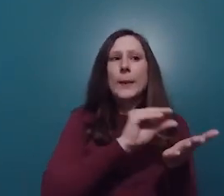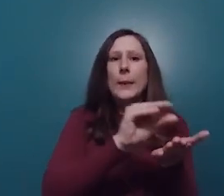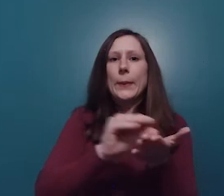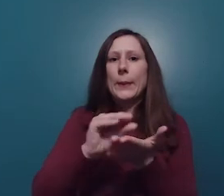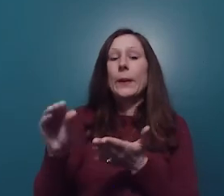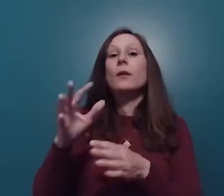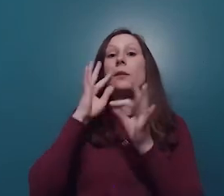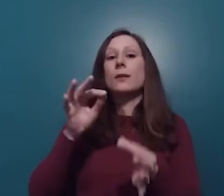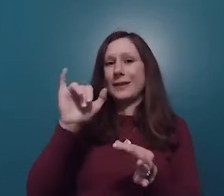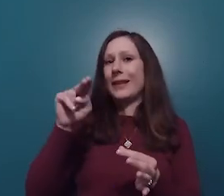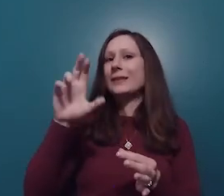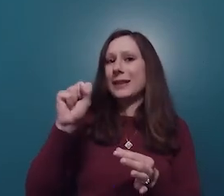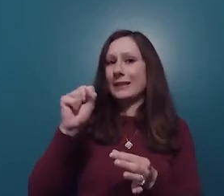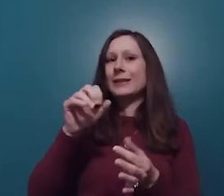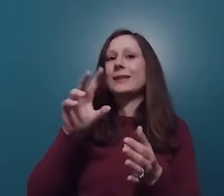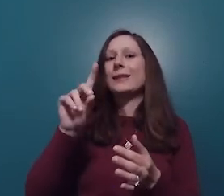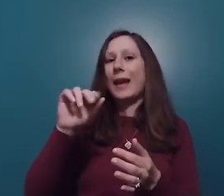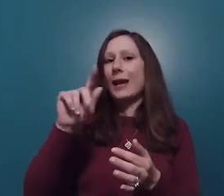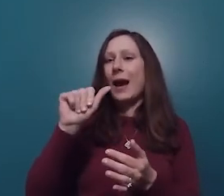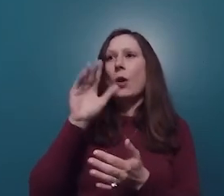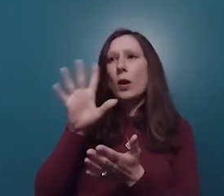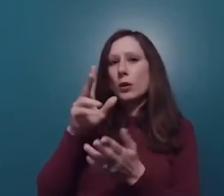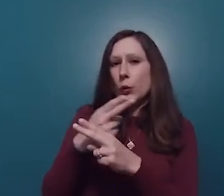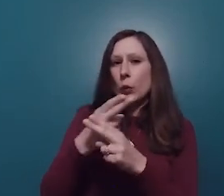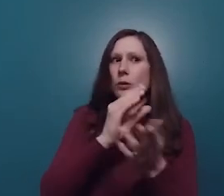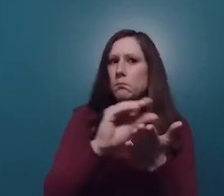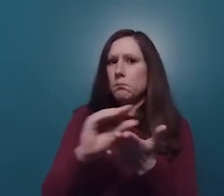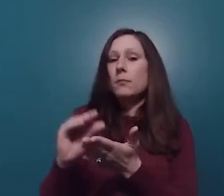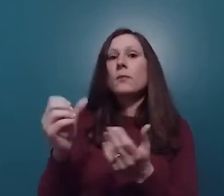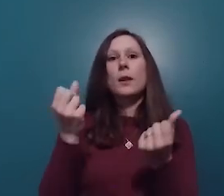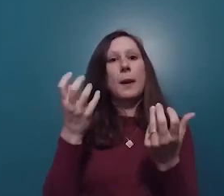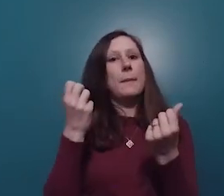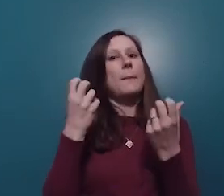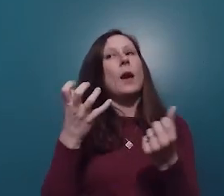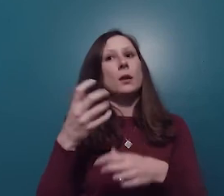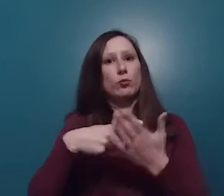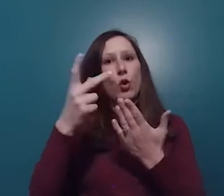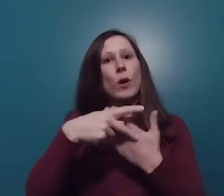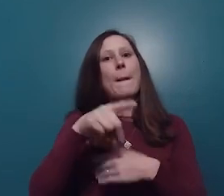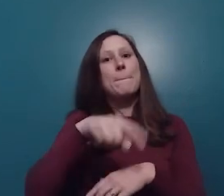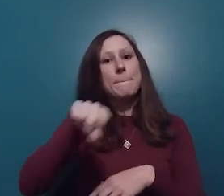Each state's share of these programs is determined by Census Data. There are hundreds of federal spending programs where funding